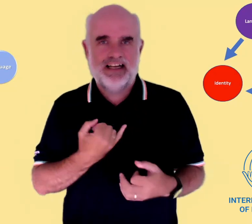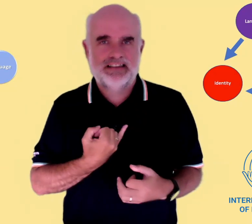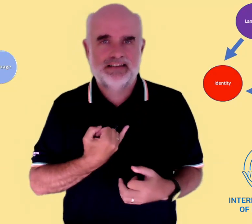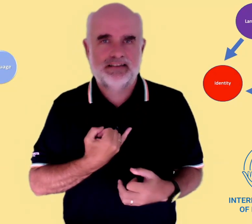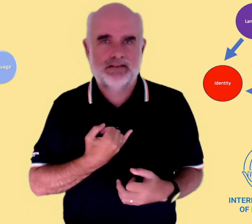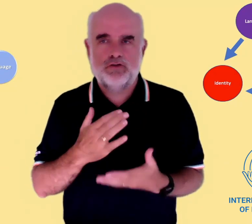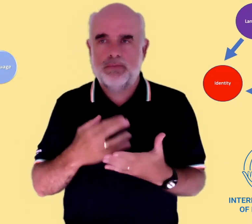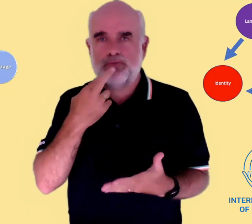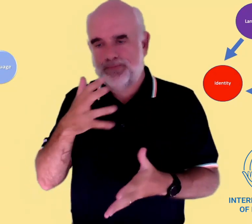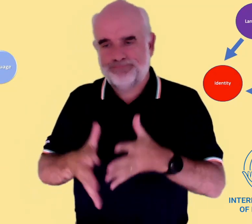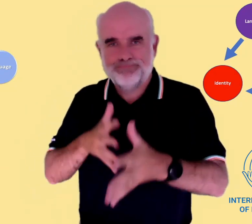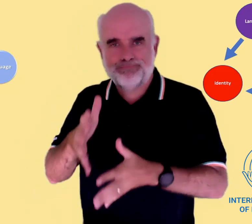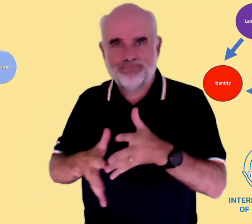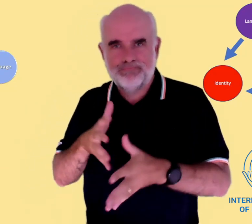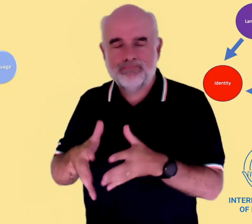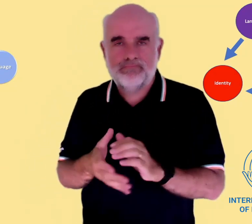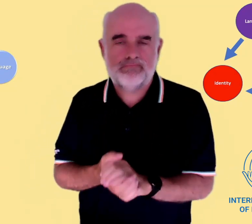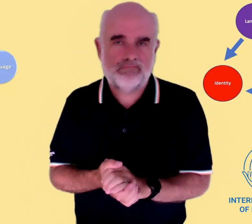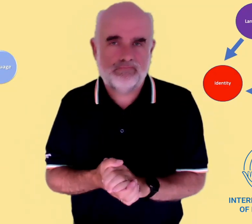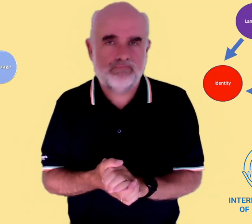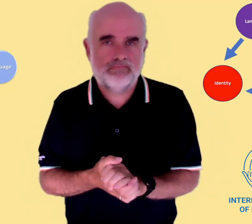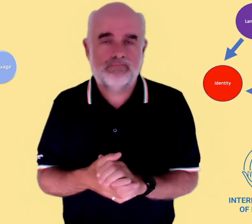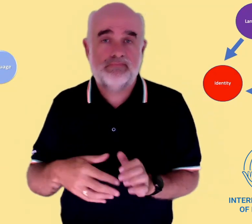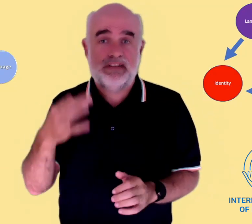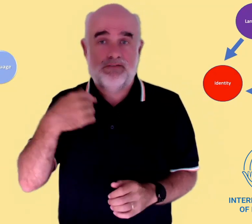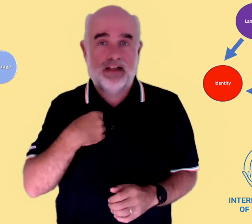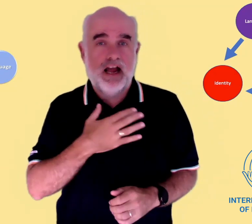way, sign language is strongly associated with the culture it exists within, and an identity where